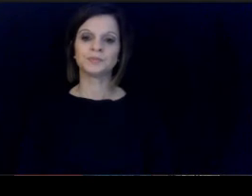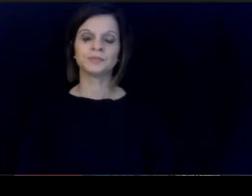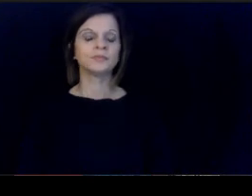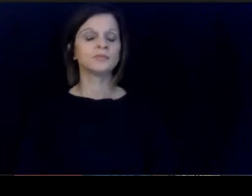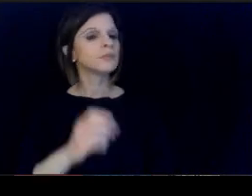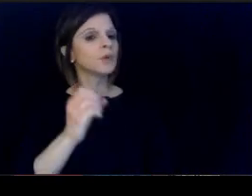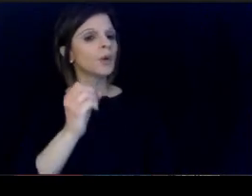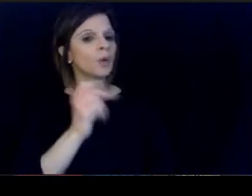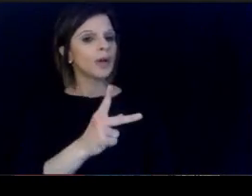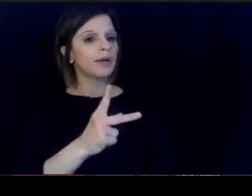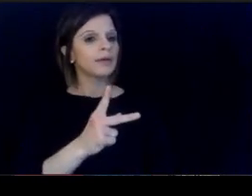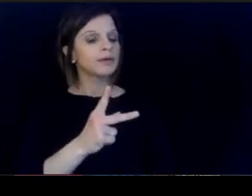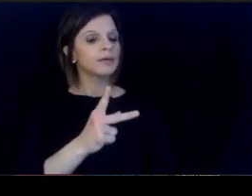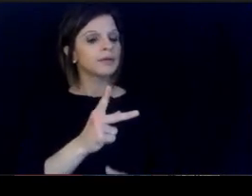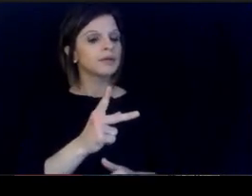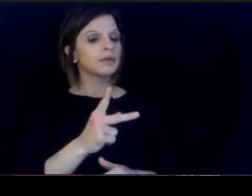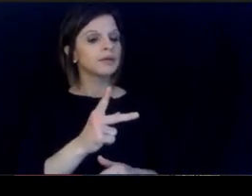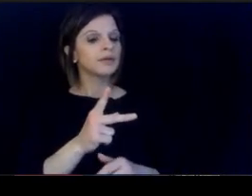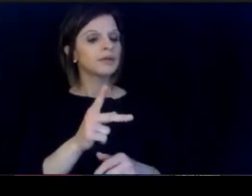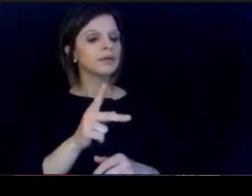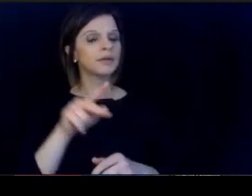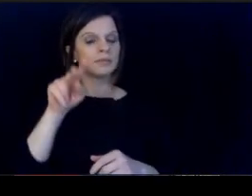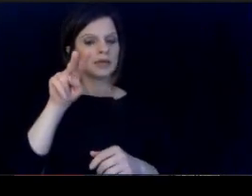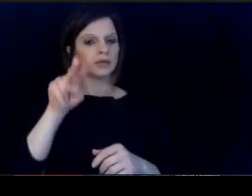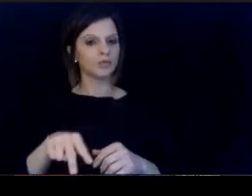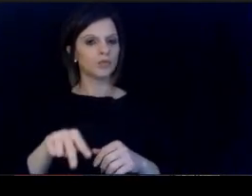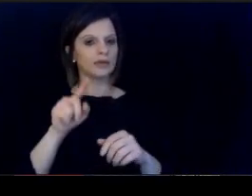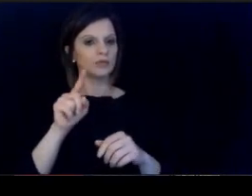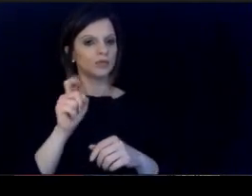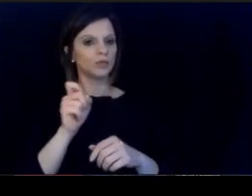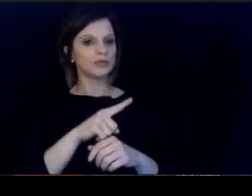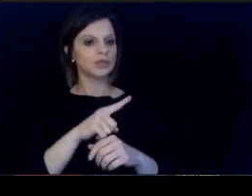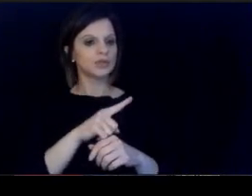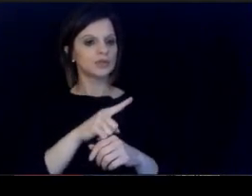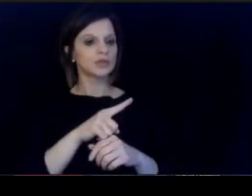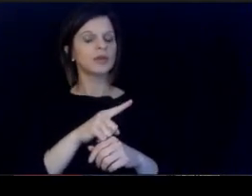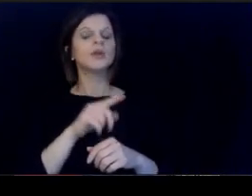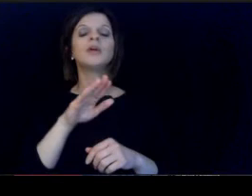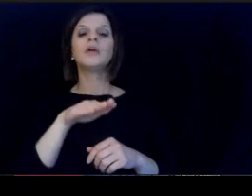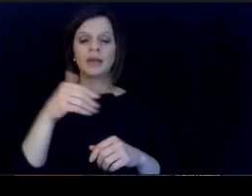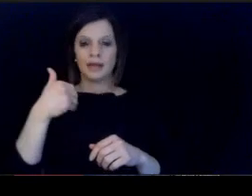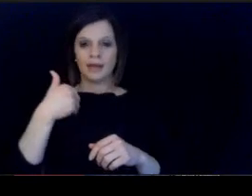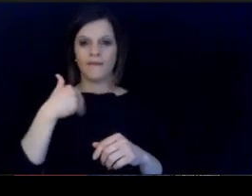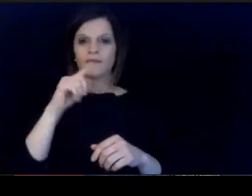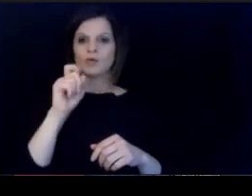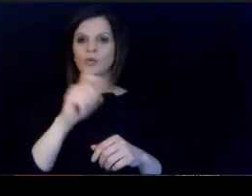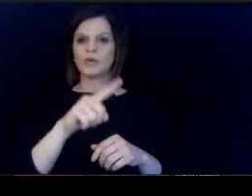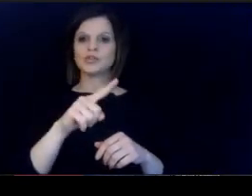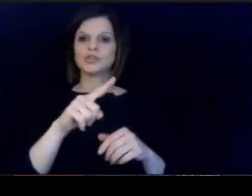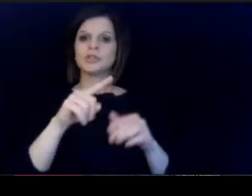OK, there was going back over here. to the questions. I did have a question about.